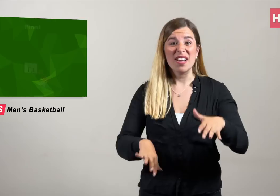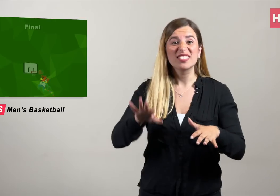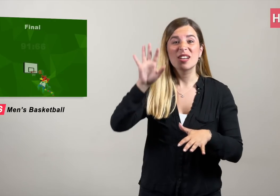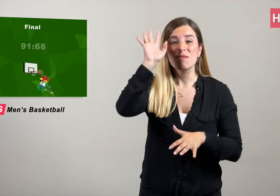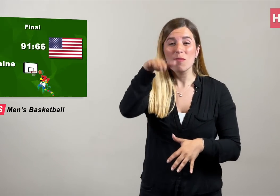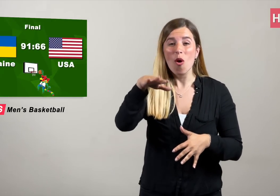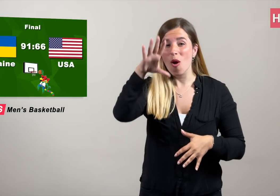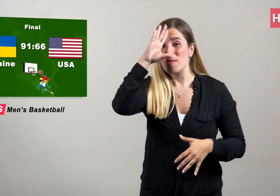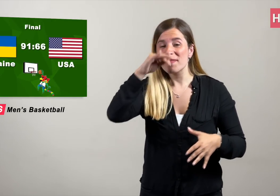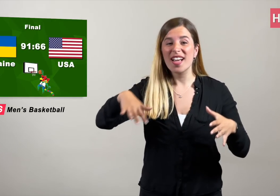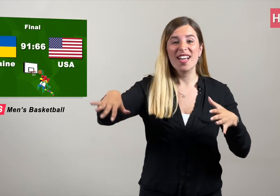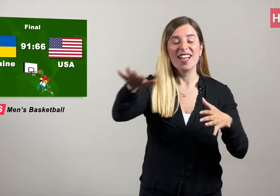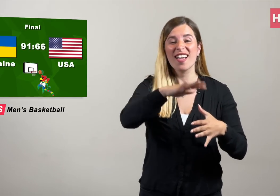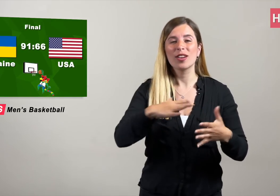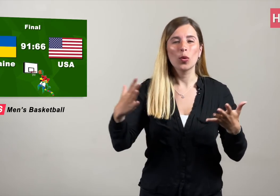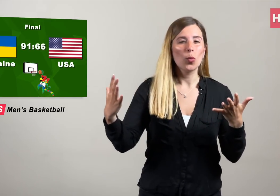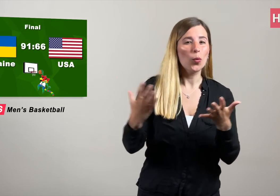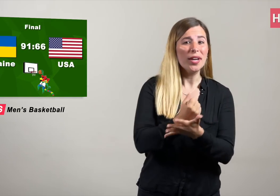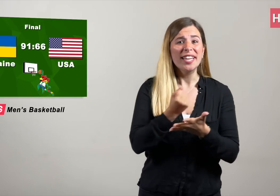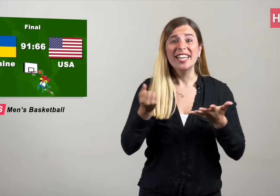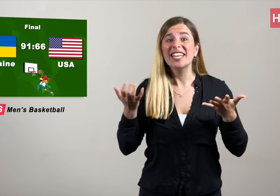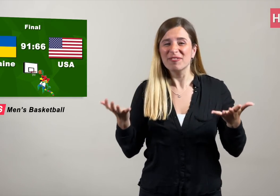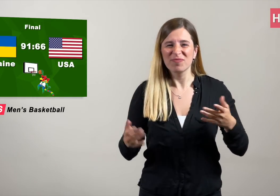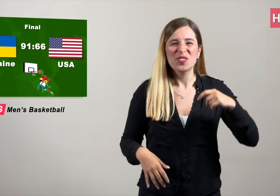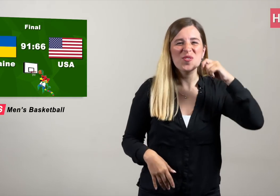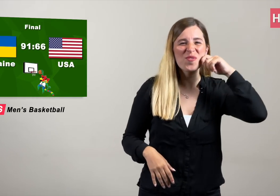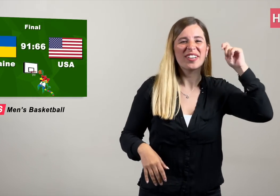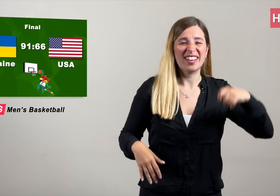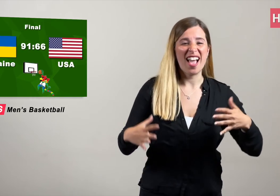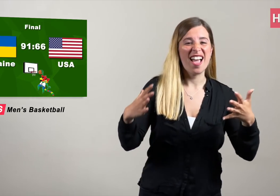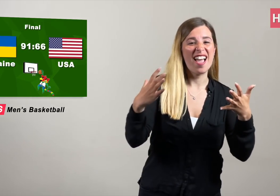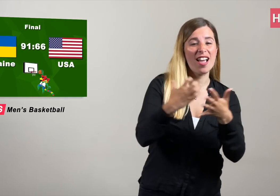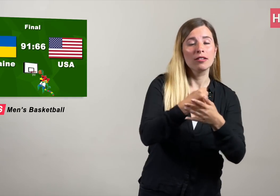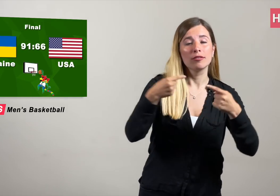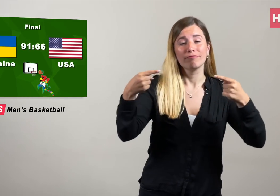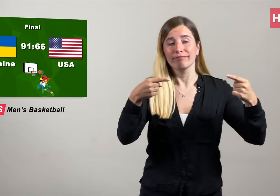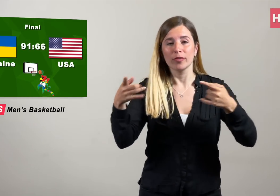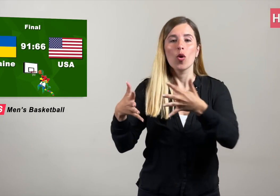For Basketball, Ukraine men's team h